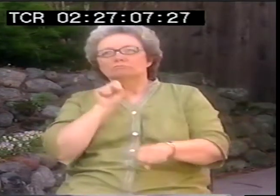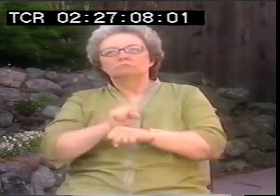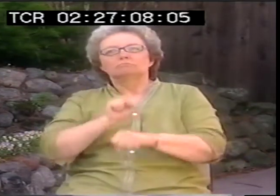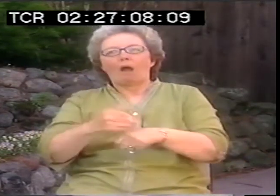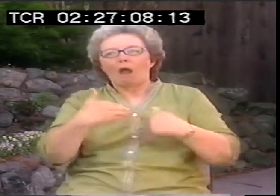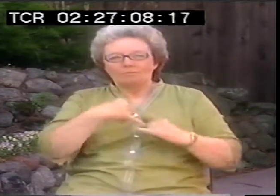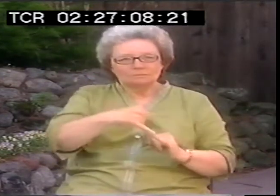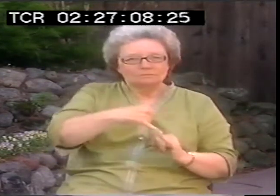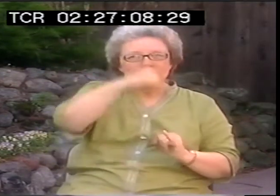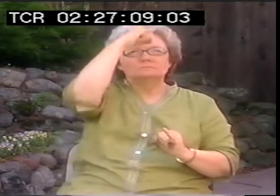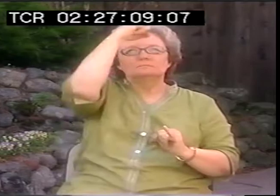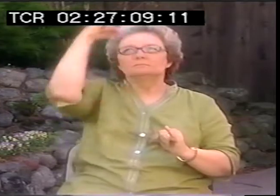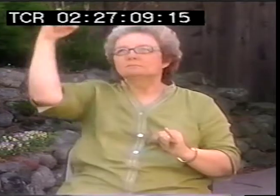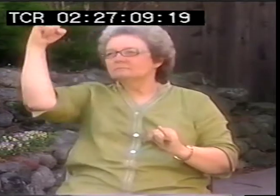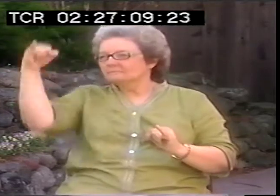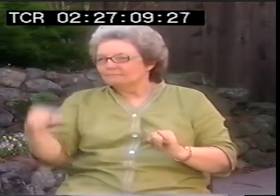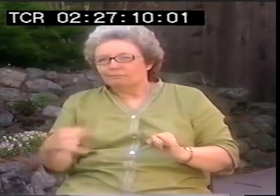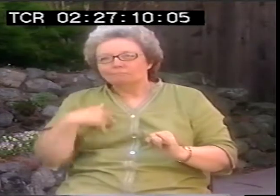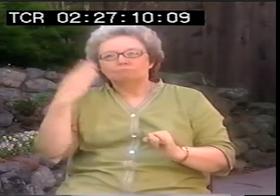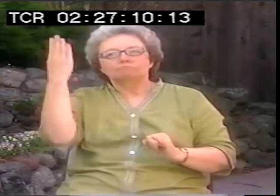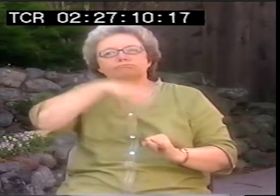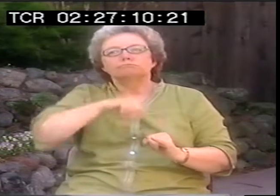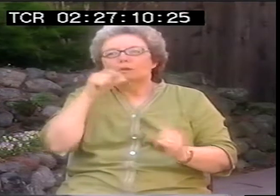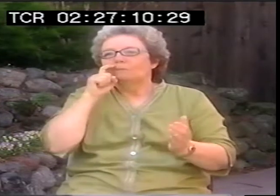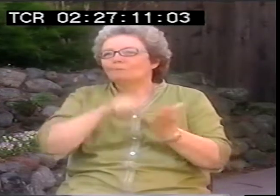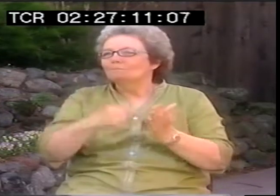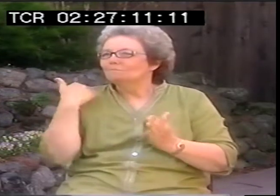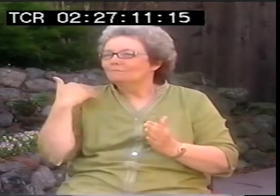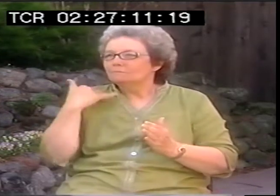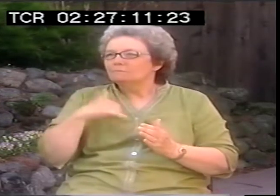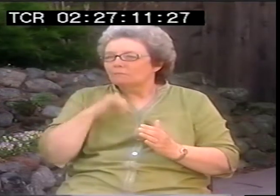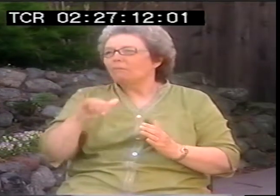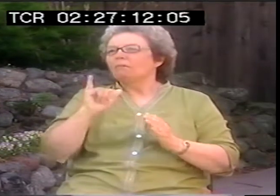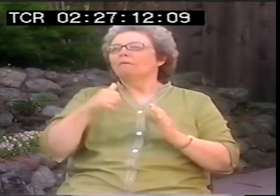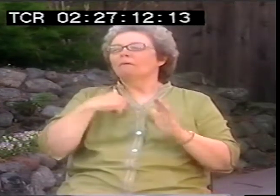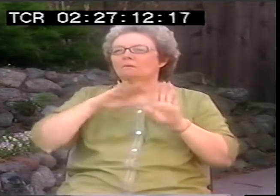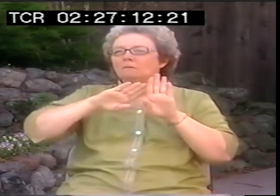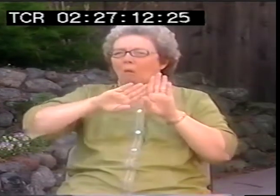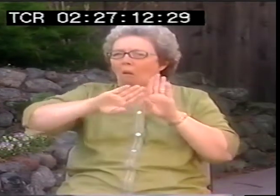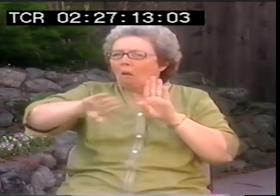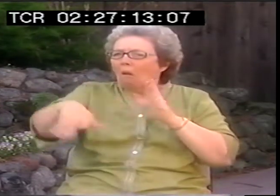And sure enough, there was an outline of a door. I had never noticed it before.